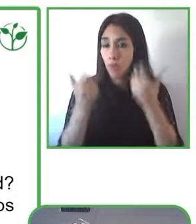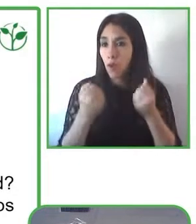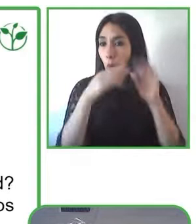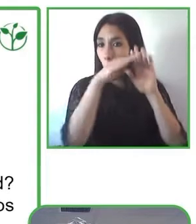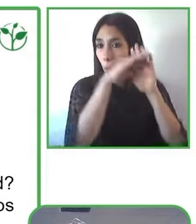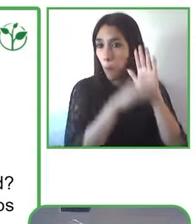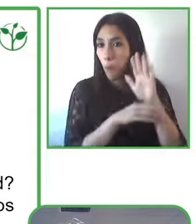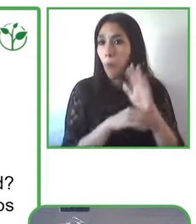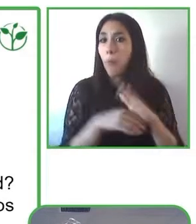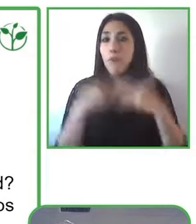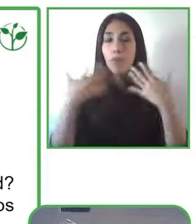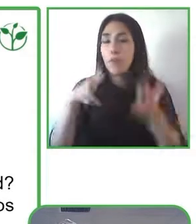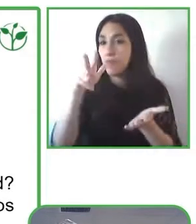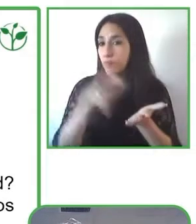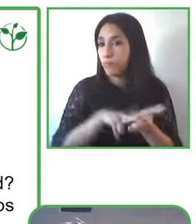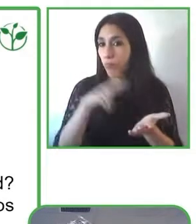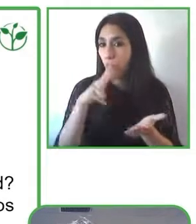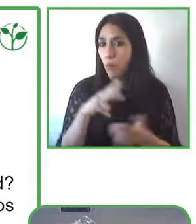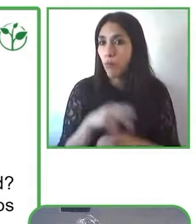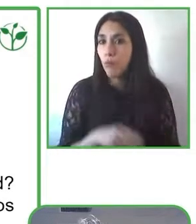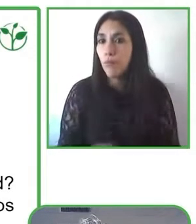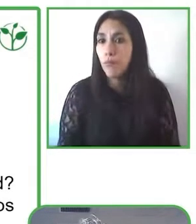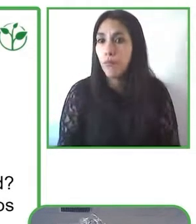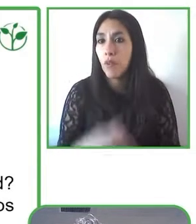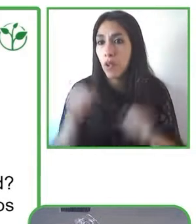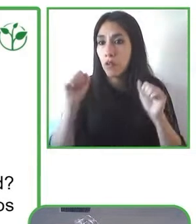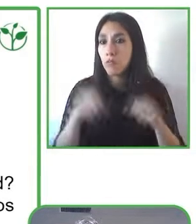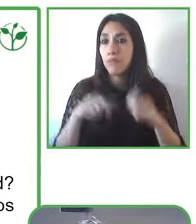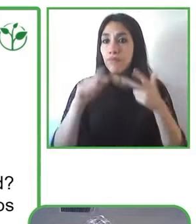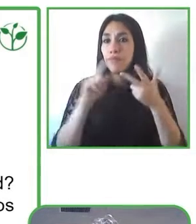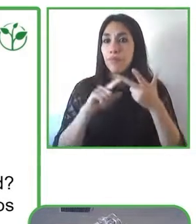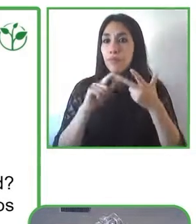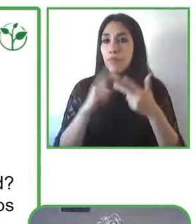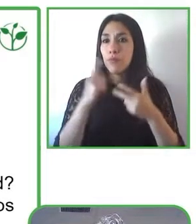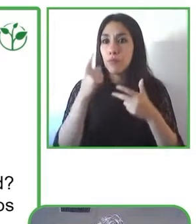with disabilities which are these rights which are the national regulations that